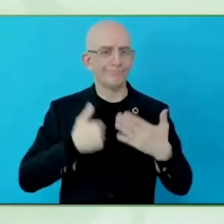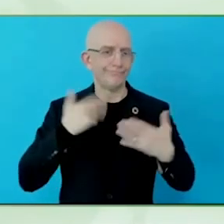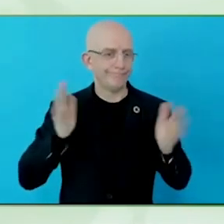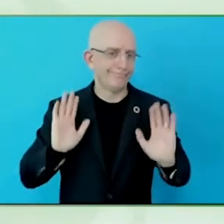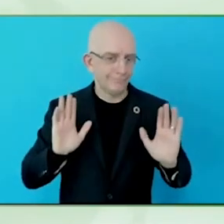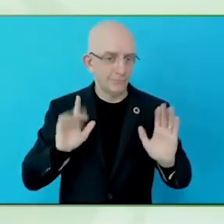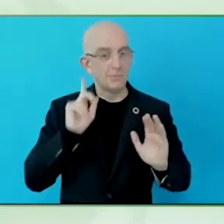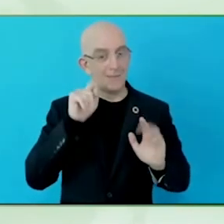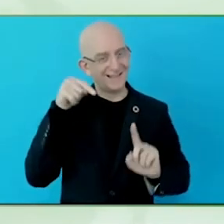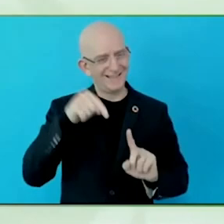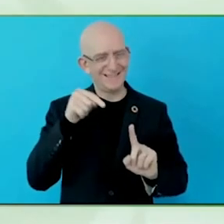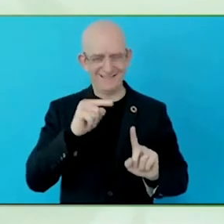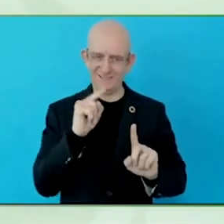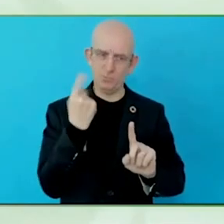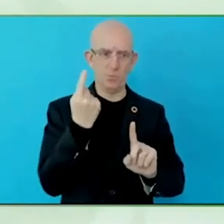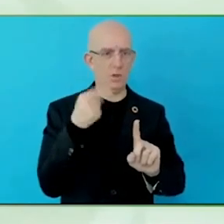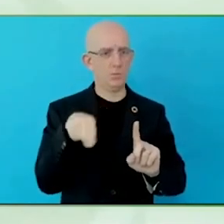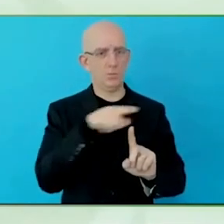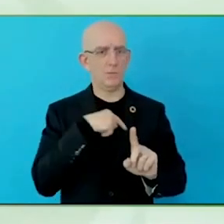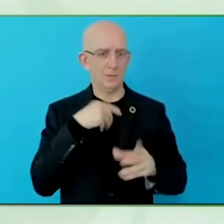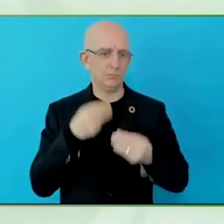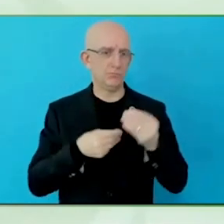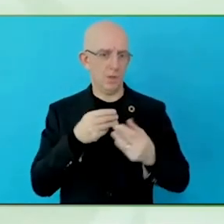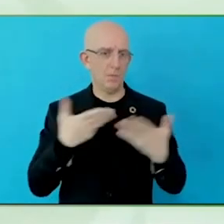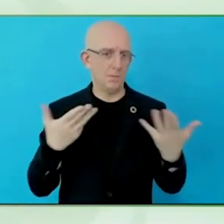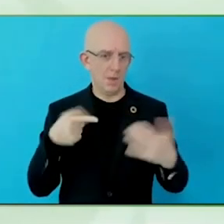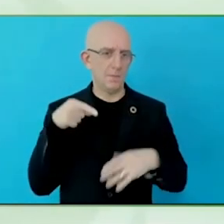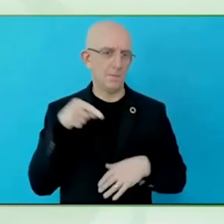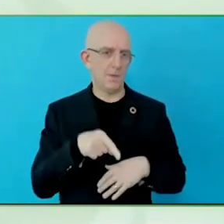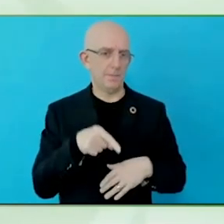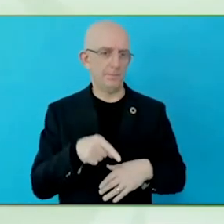I agree, and the good thing is the global report is full of that